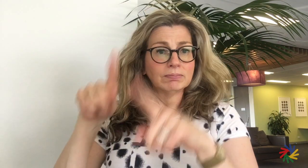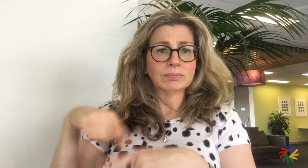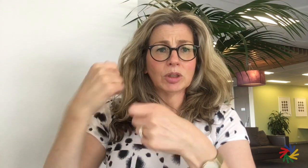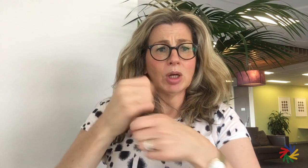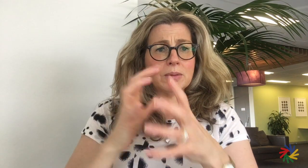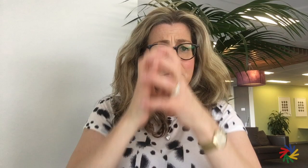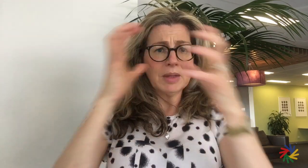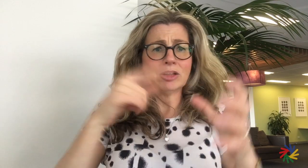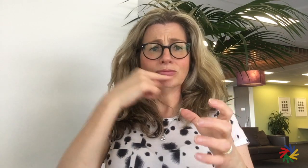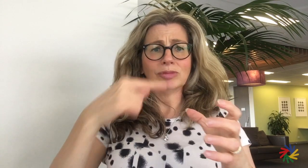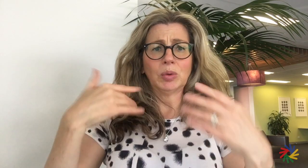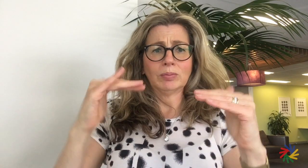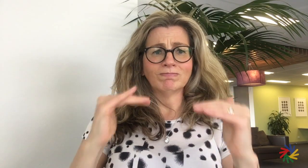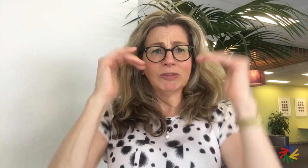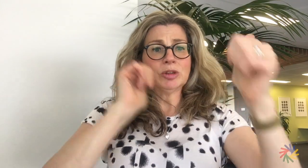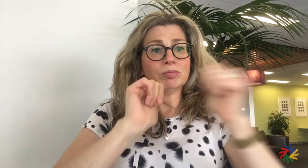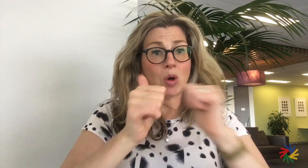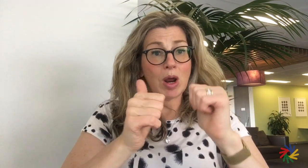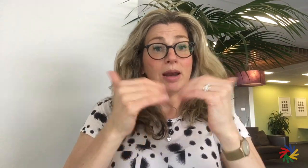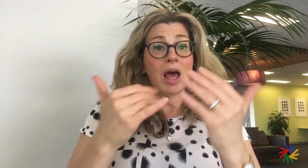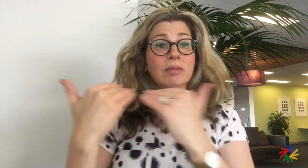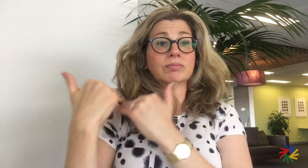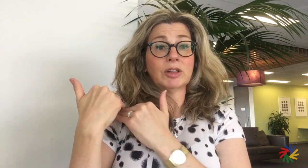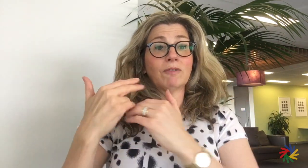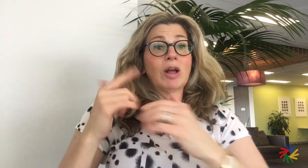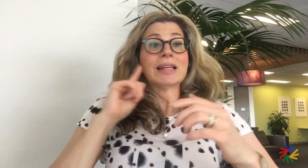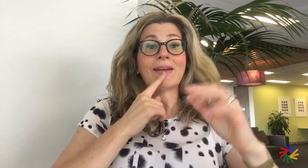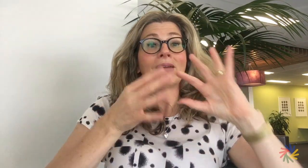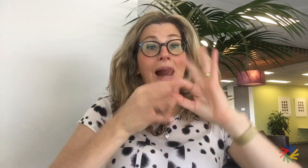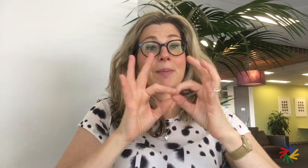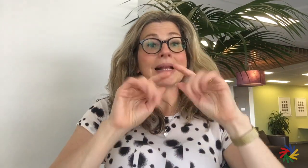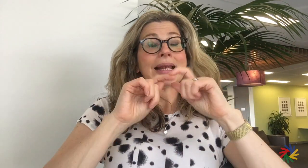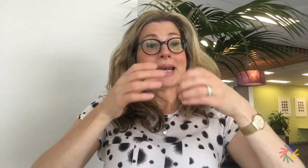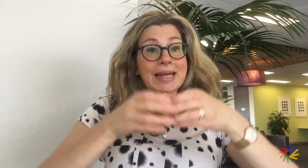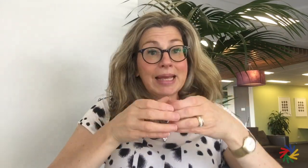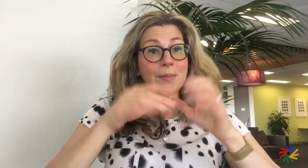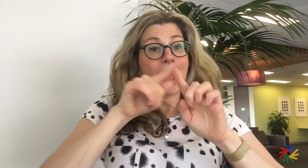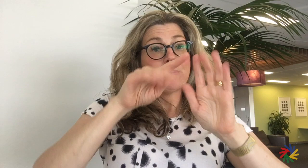Up until now, Nadezhda has had a lifelong role as a leader in sport in Russia. She has served in a number of senior roles including